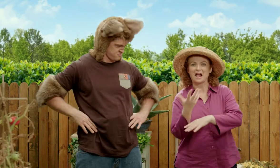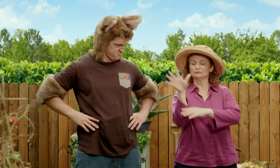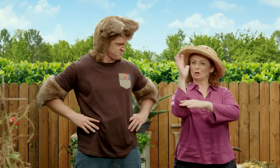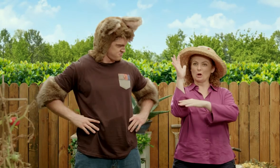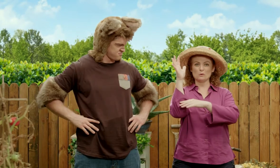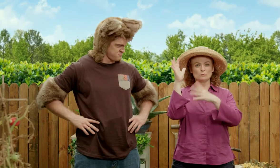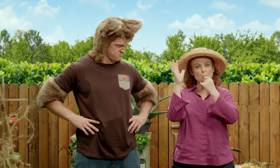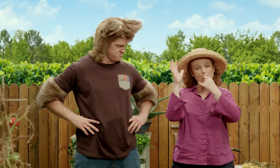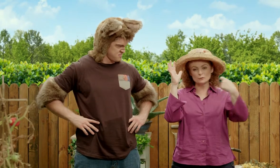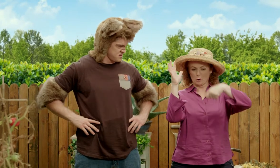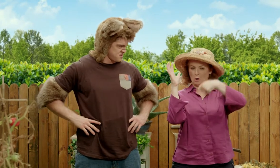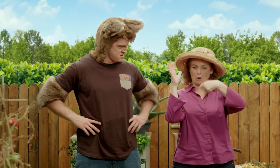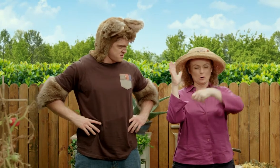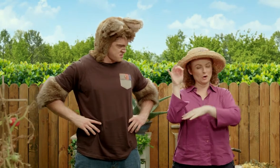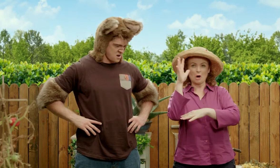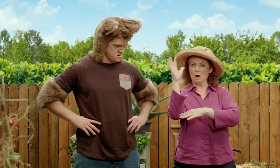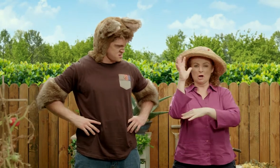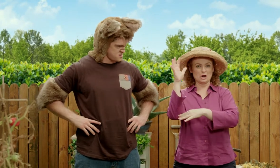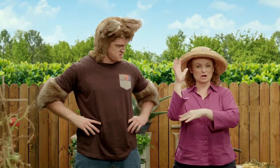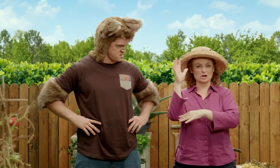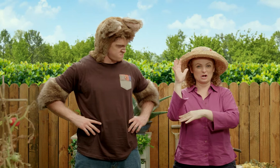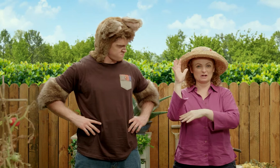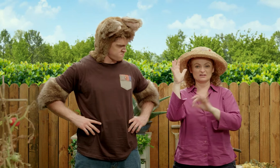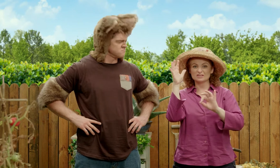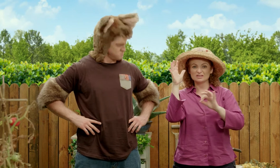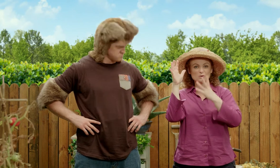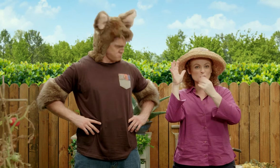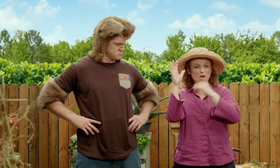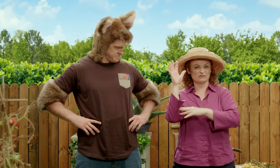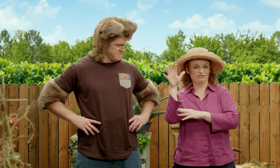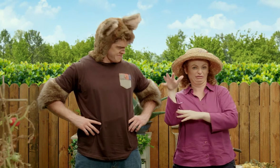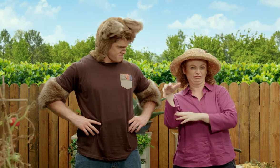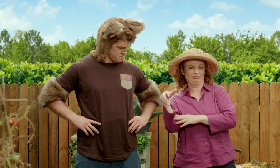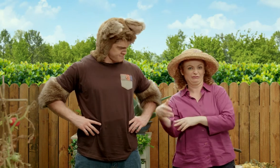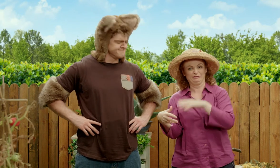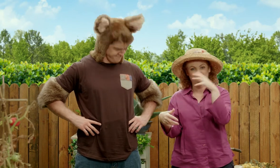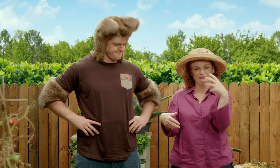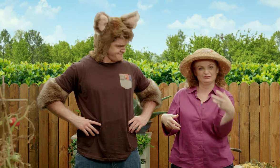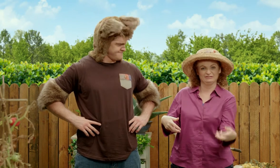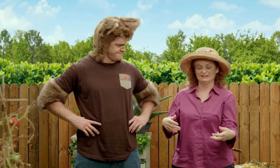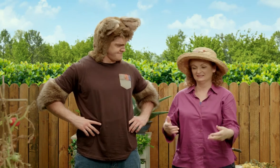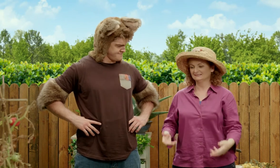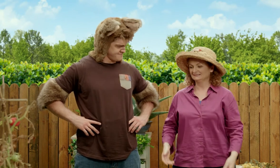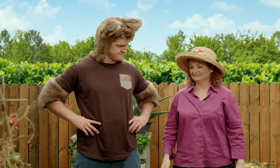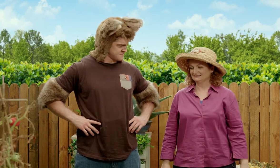Plants, when they're all watered, are big and strong and healthy. Without water, they're all limp and wilted.